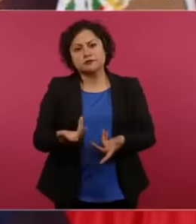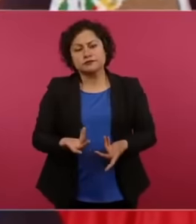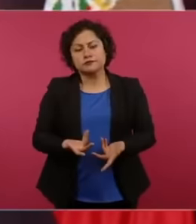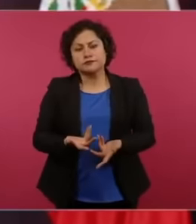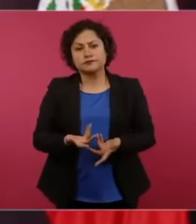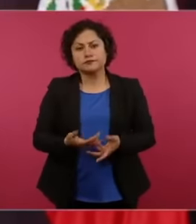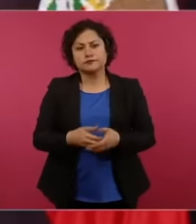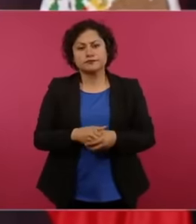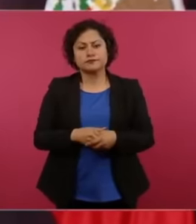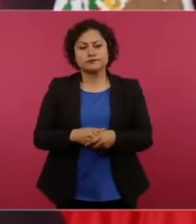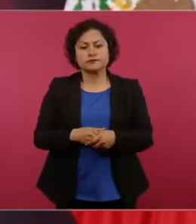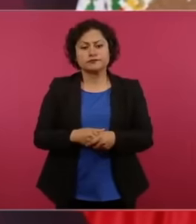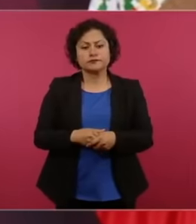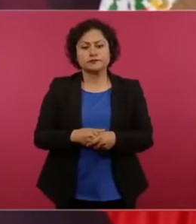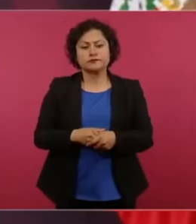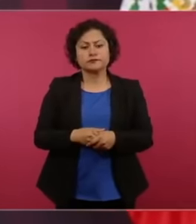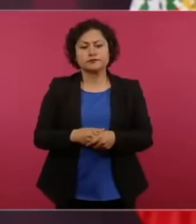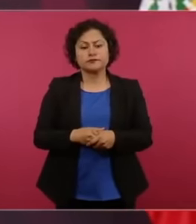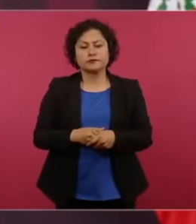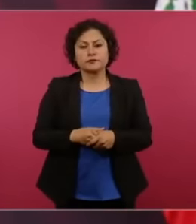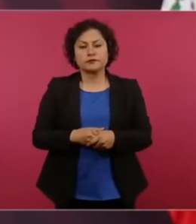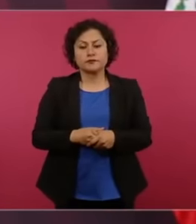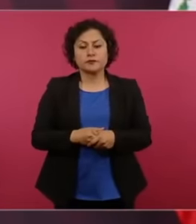it is